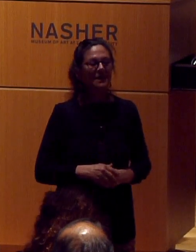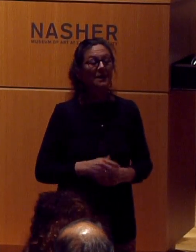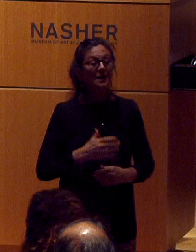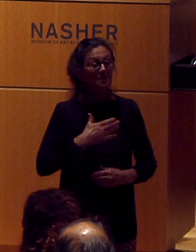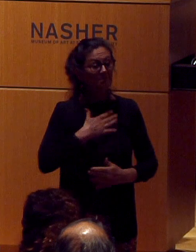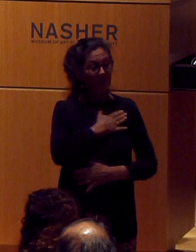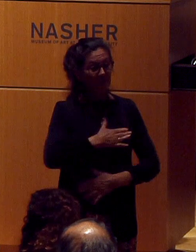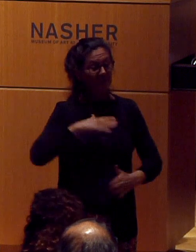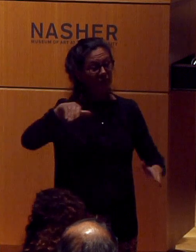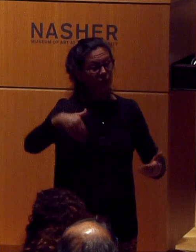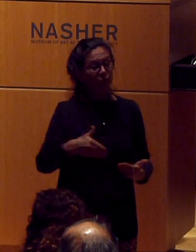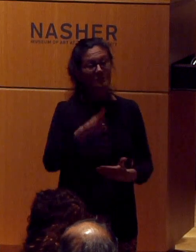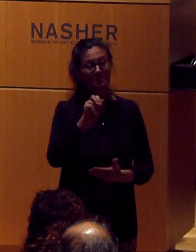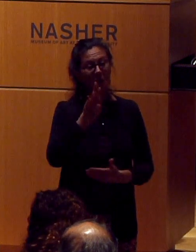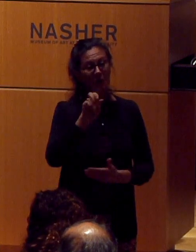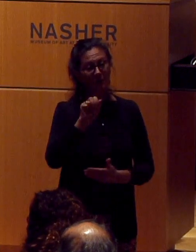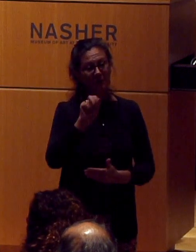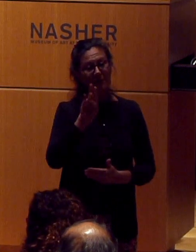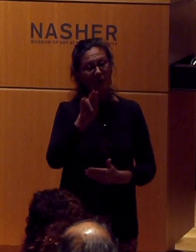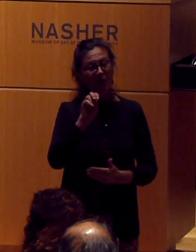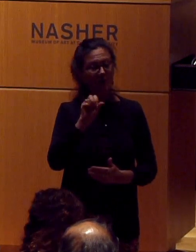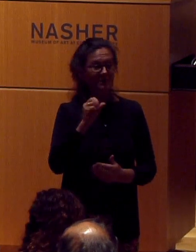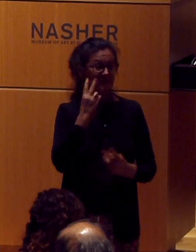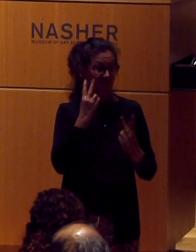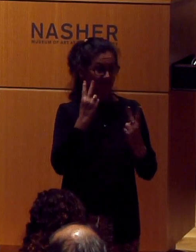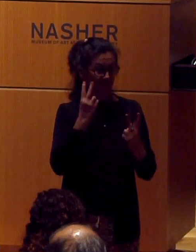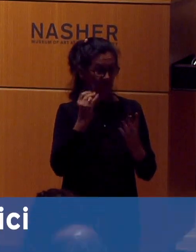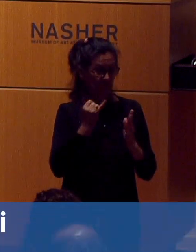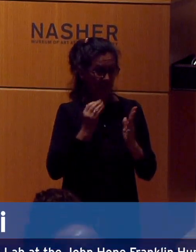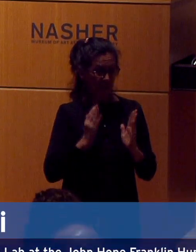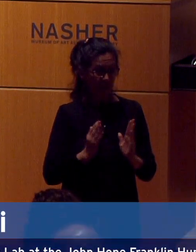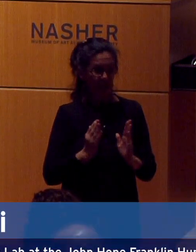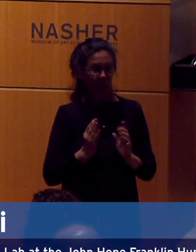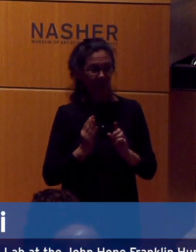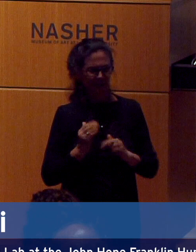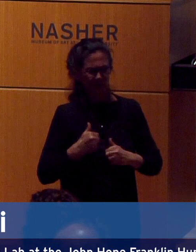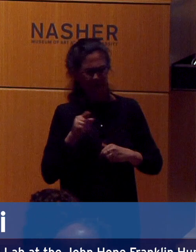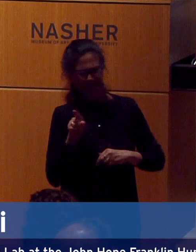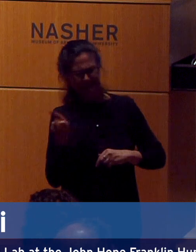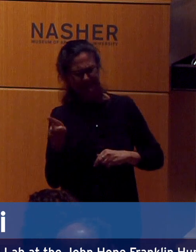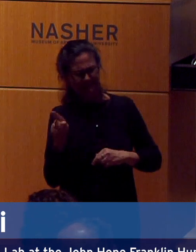Barbara Barnes is a visual artist with Art Images Live, right down the road in Carrboro, North Carolina.